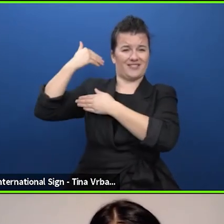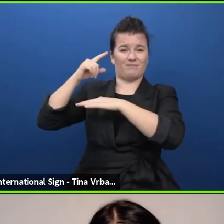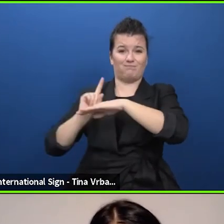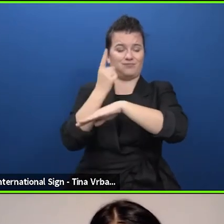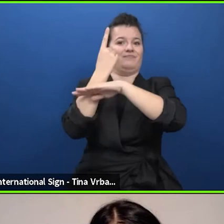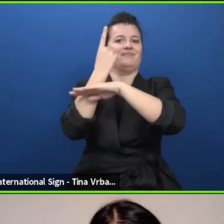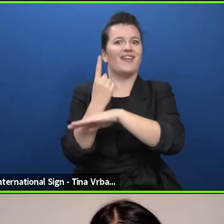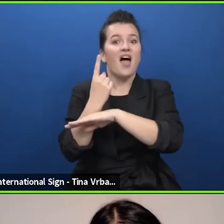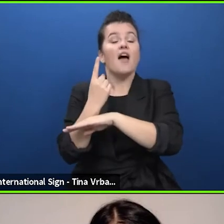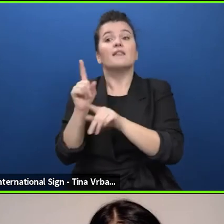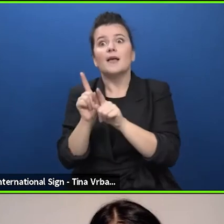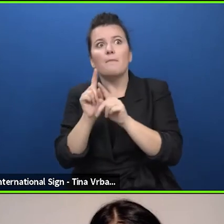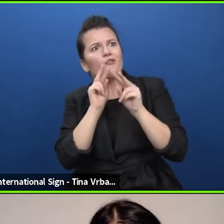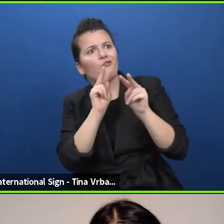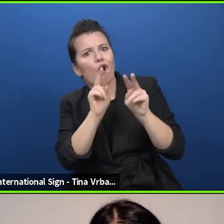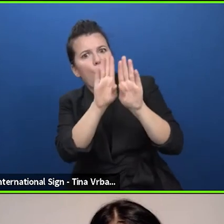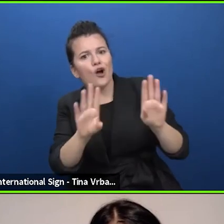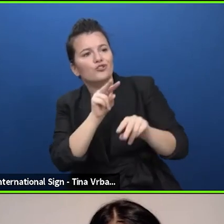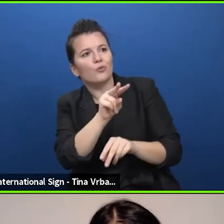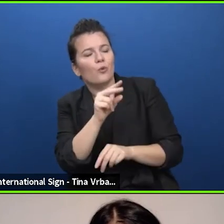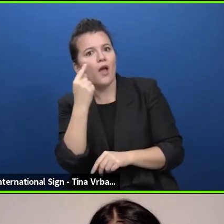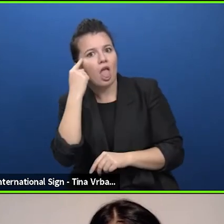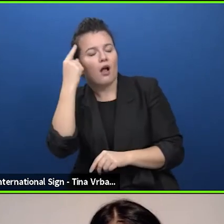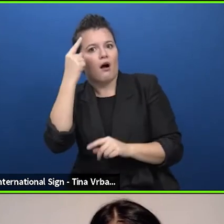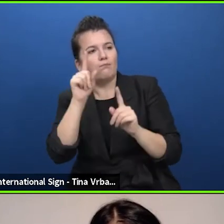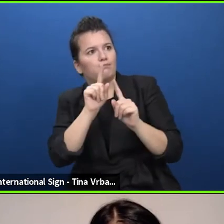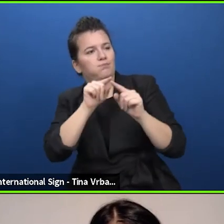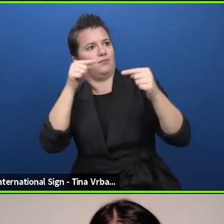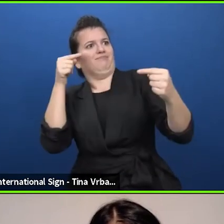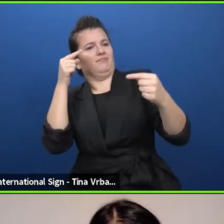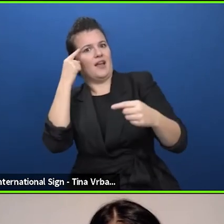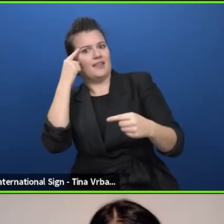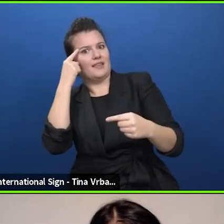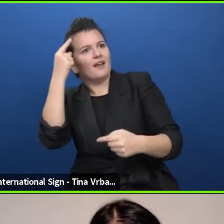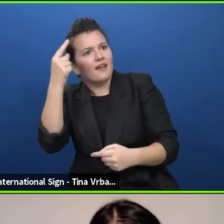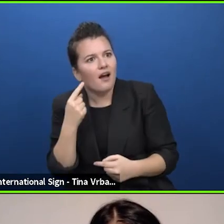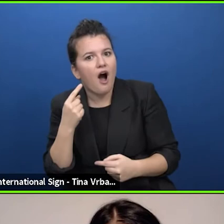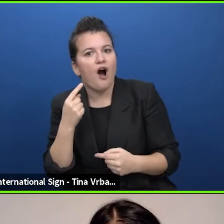which is very important for us in Europe but it's also obviously the one that is very much